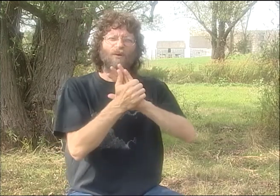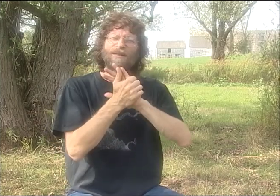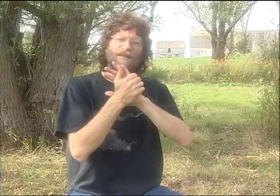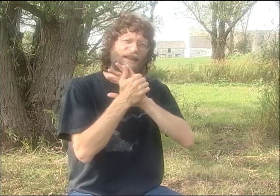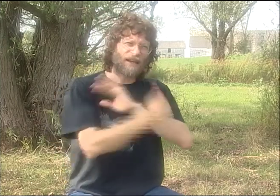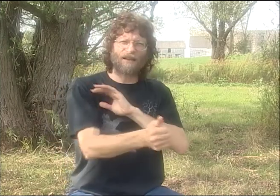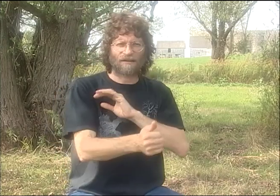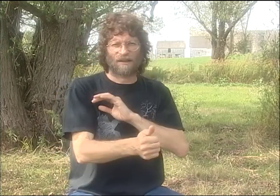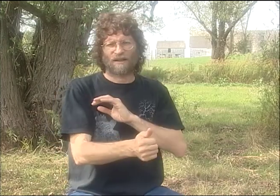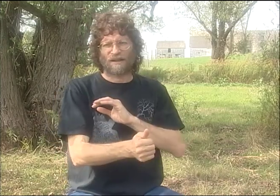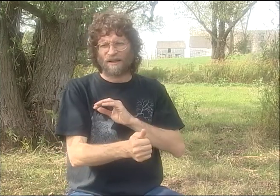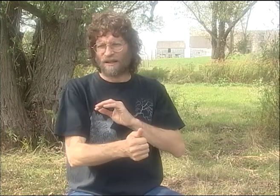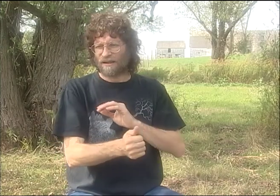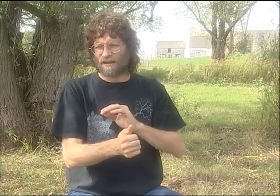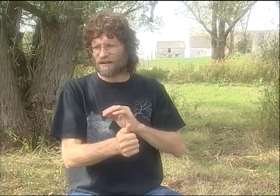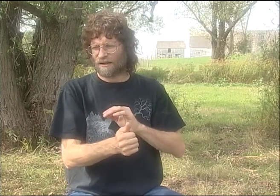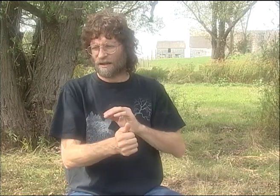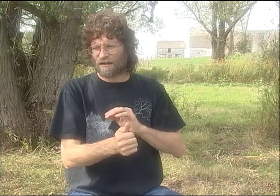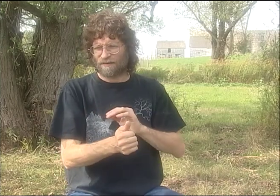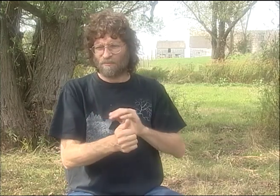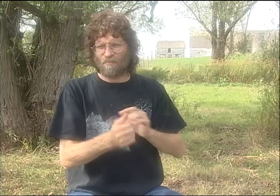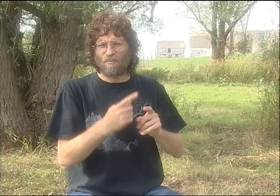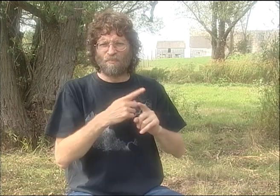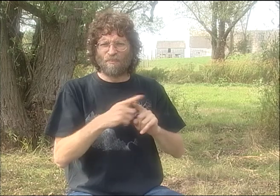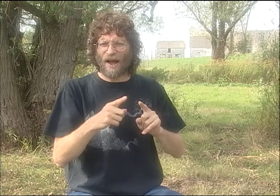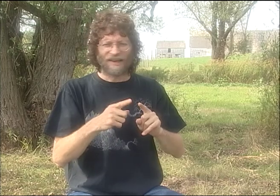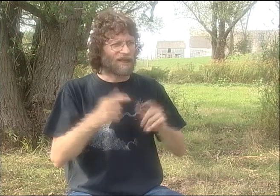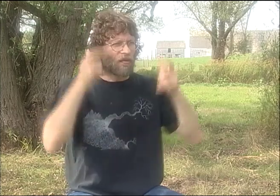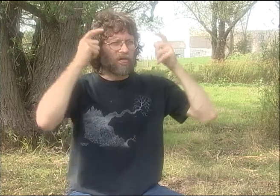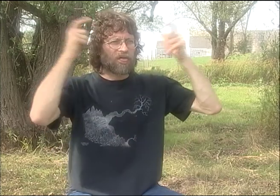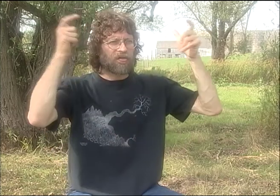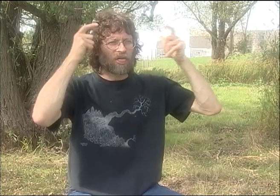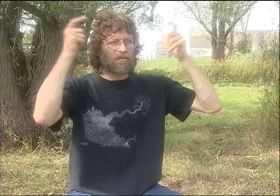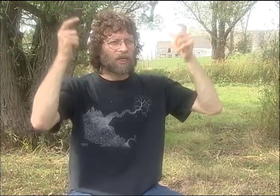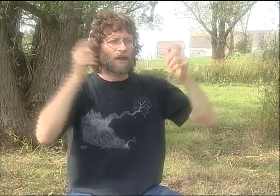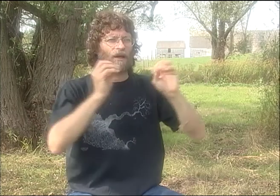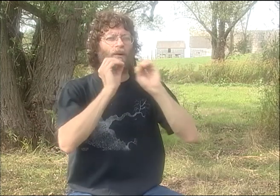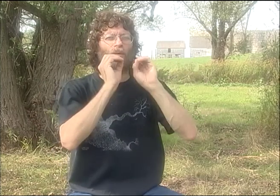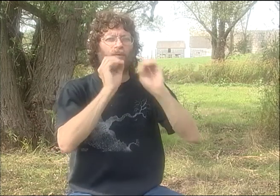ANOTHER THING I LEARNED FROM HIM, HE IS THE MOST HUMBLE PERSON.